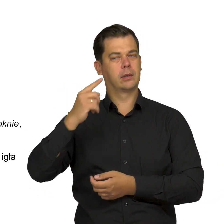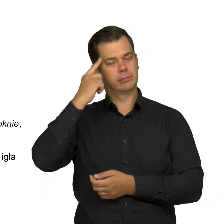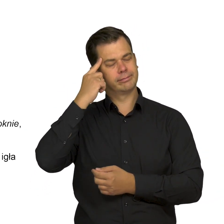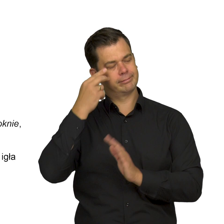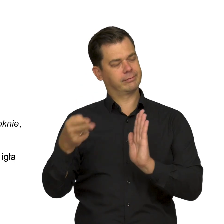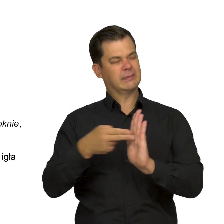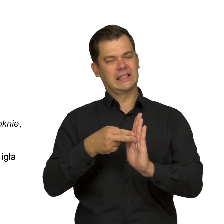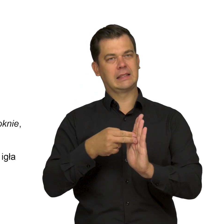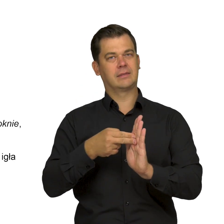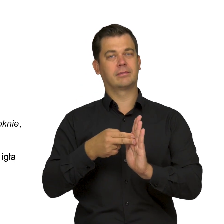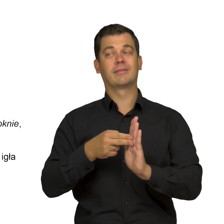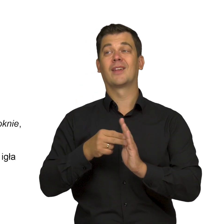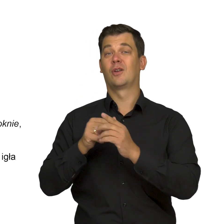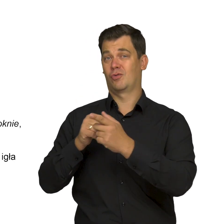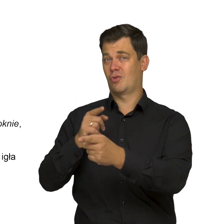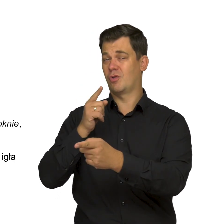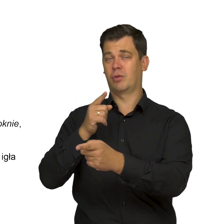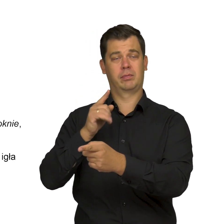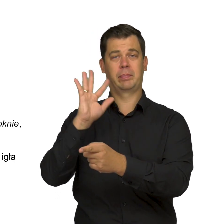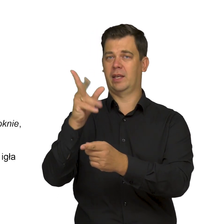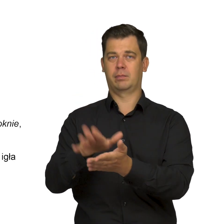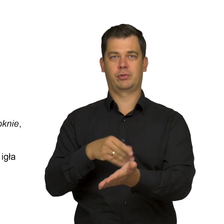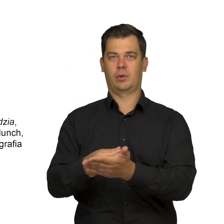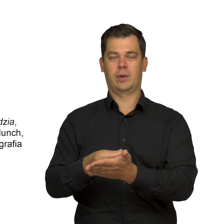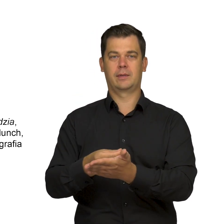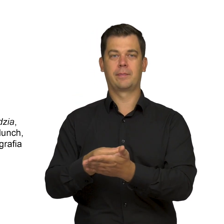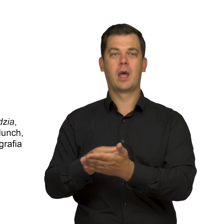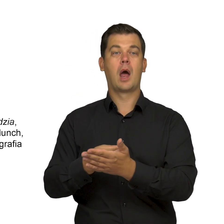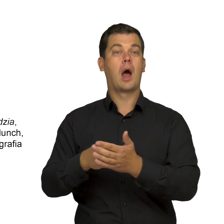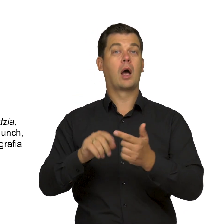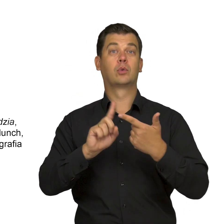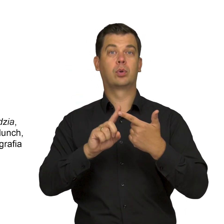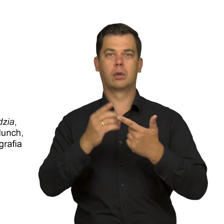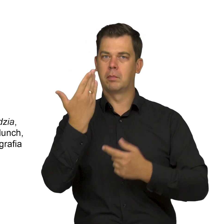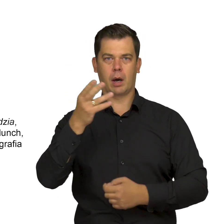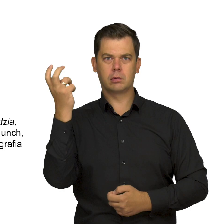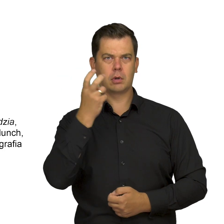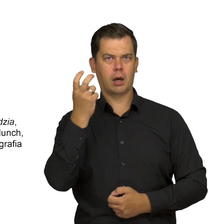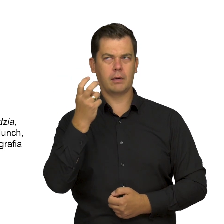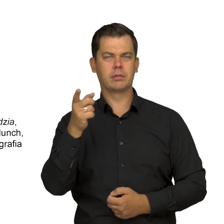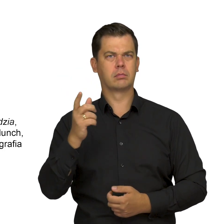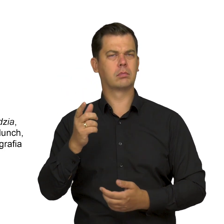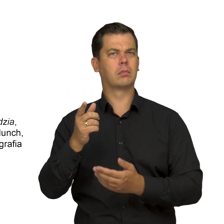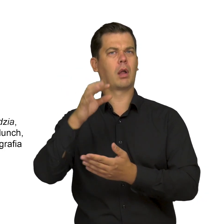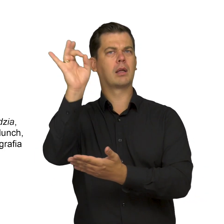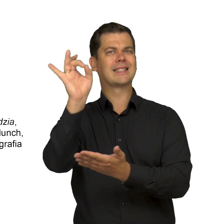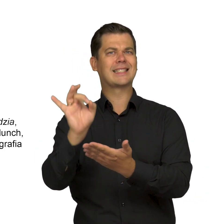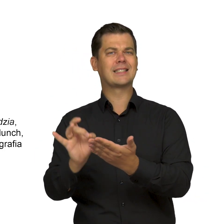brilliantly exemplified by Girl at the Window. Another really interesting object in the collection of the National Museum in Warsaw